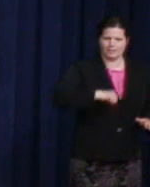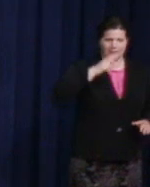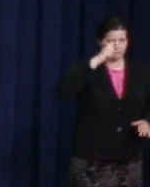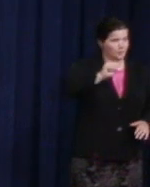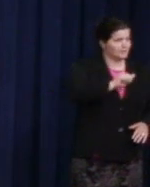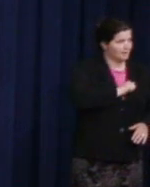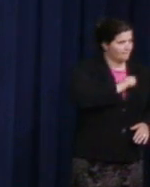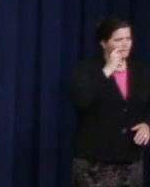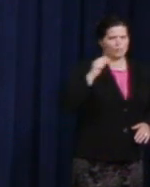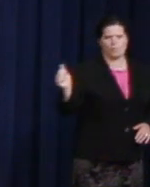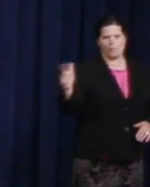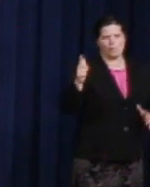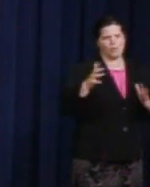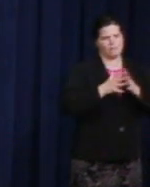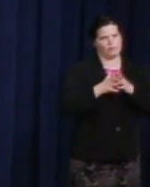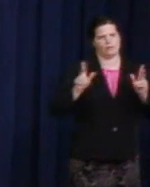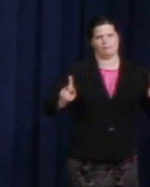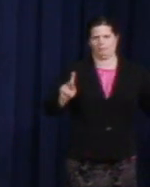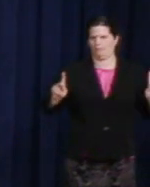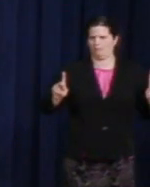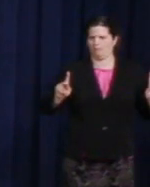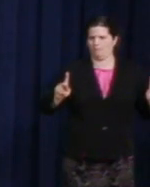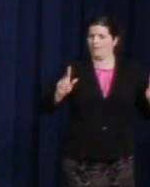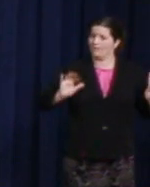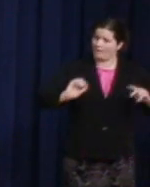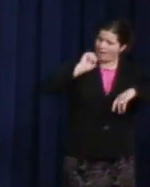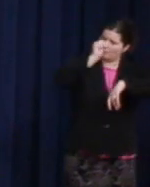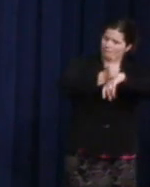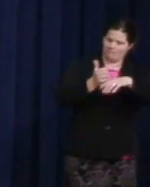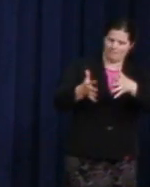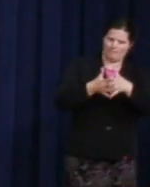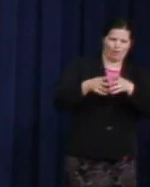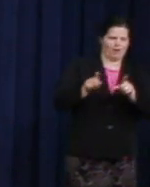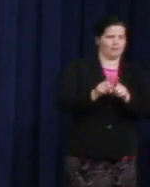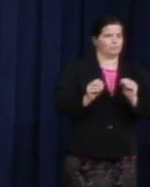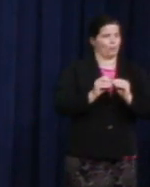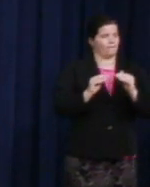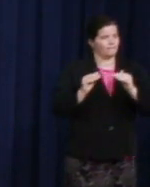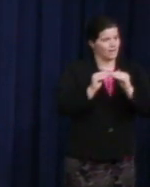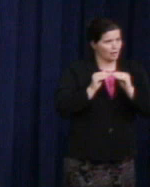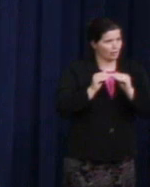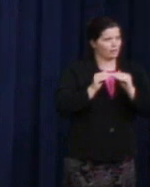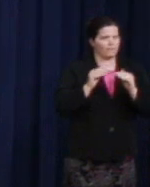In so doing, he helped to make America more fair, more just, and more equal.